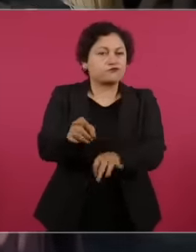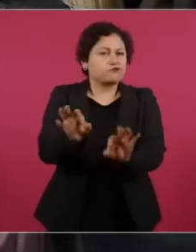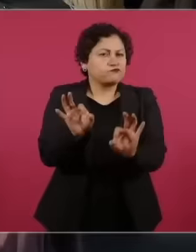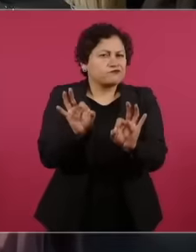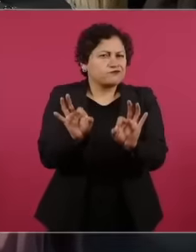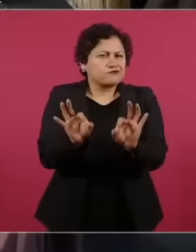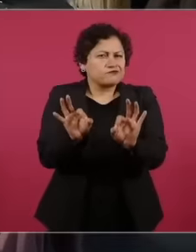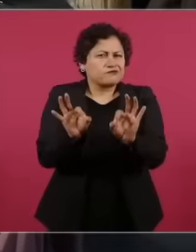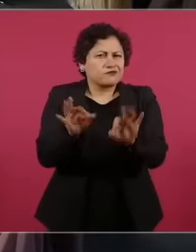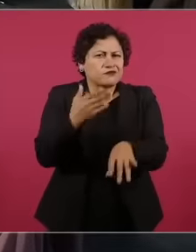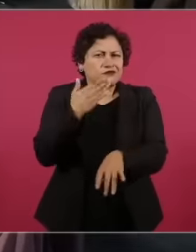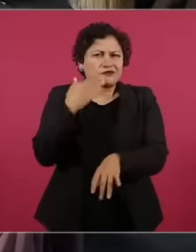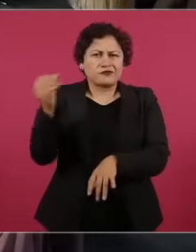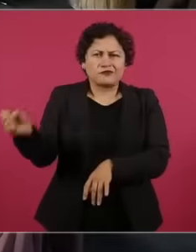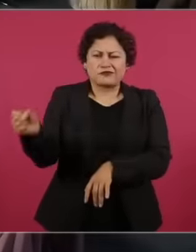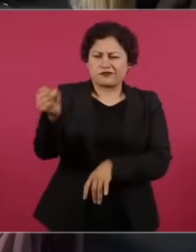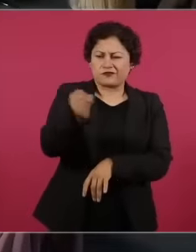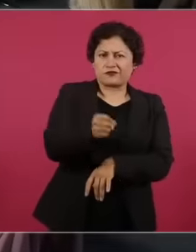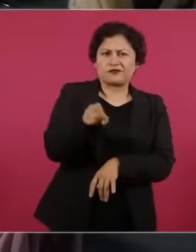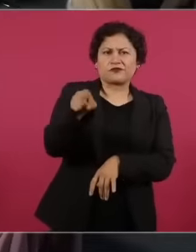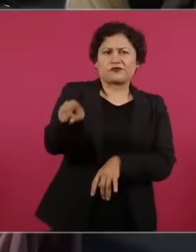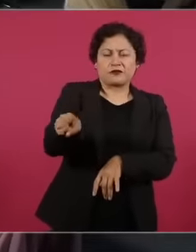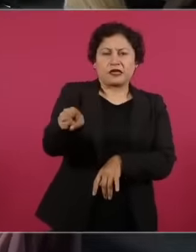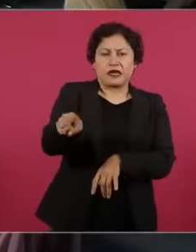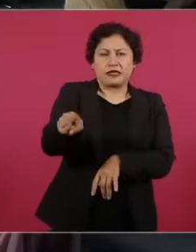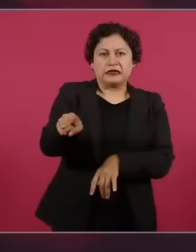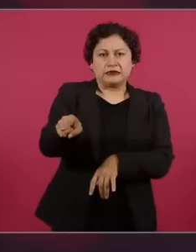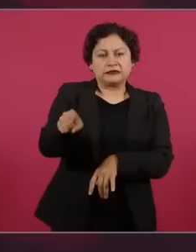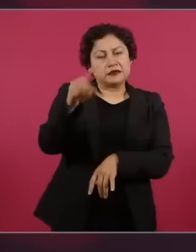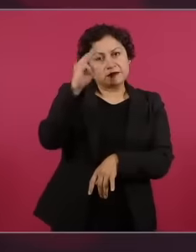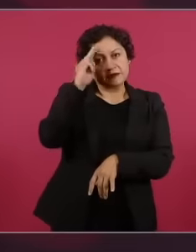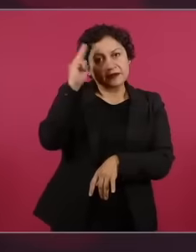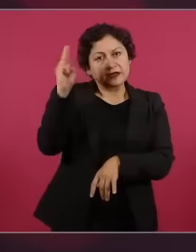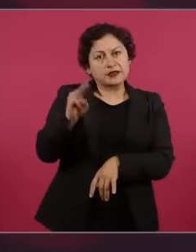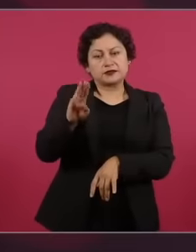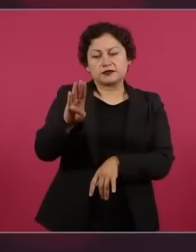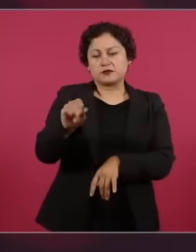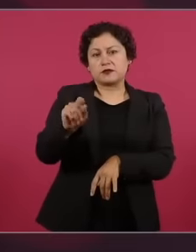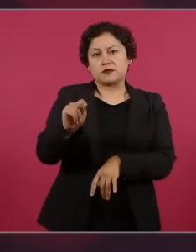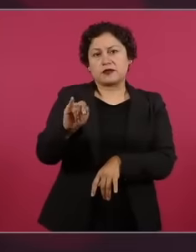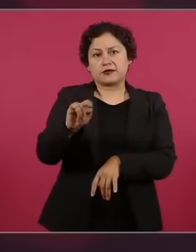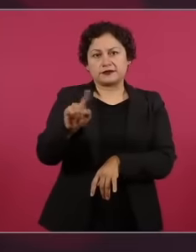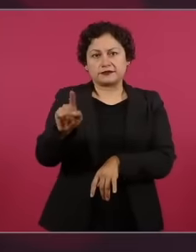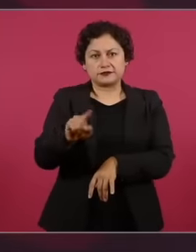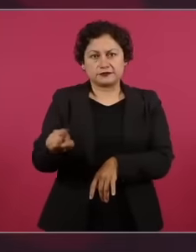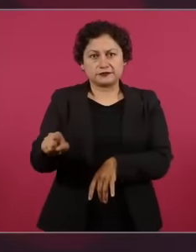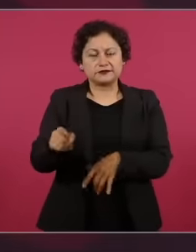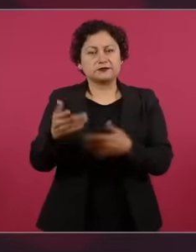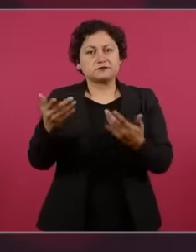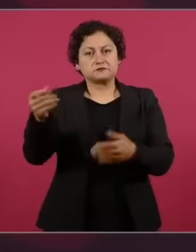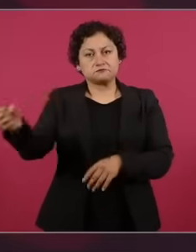to Master Bates And what do you think was